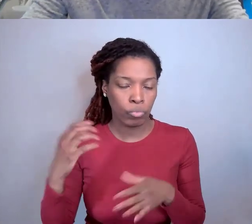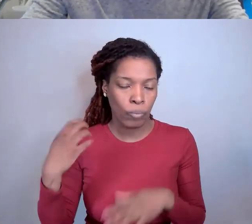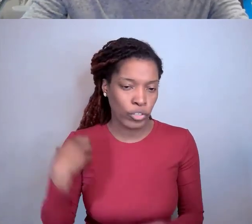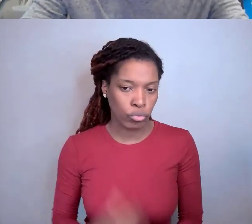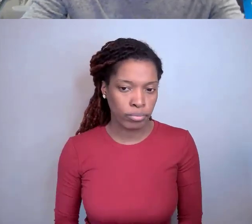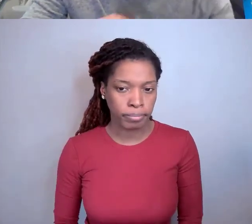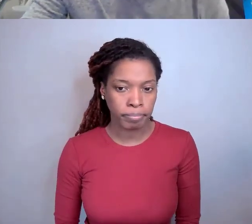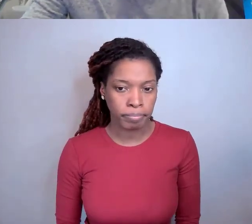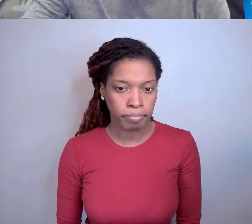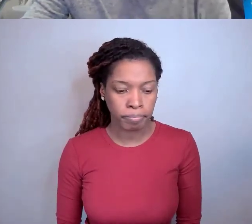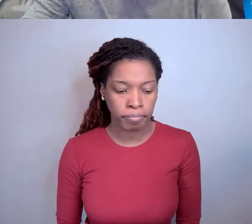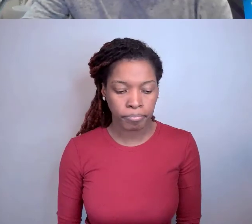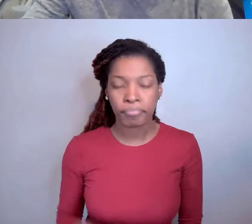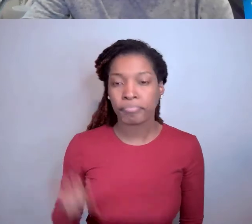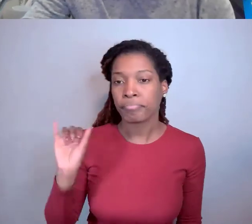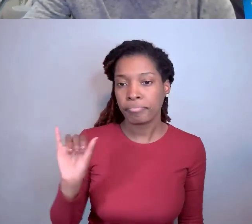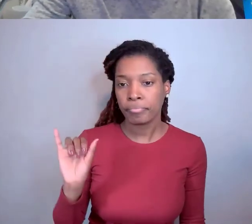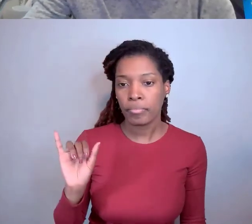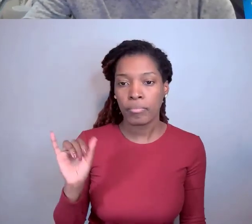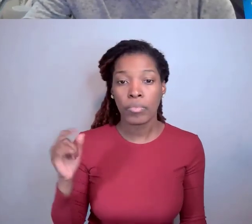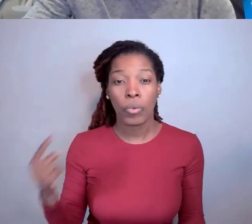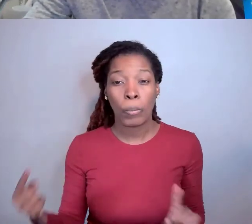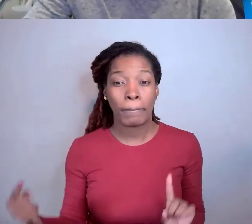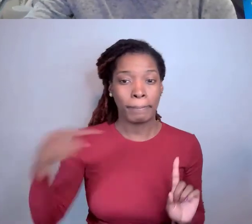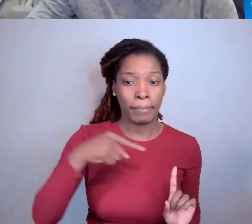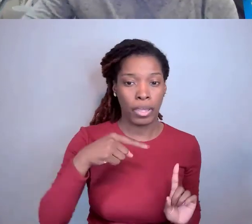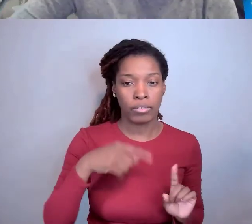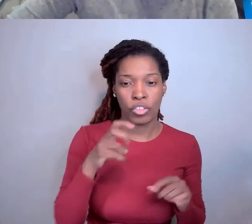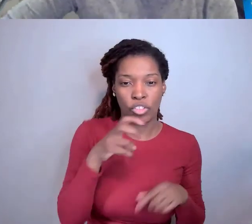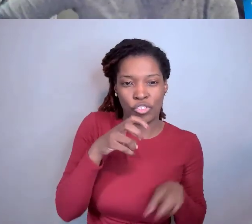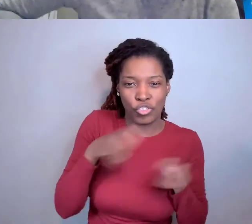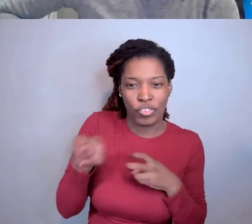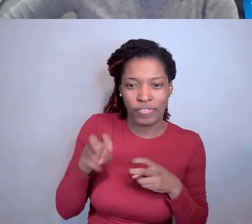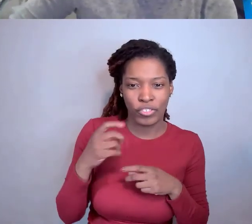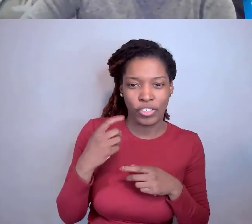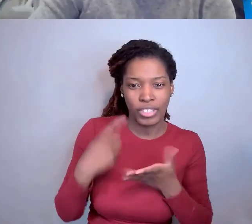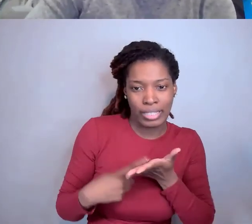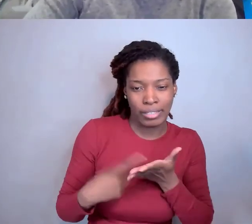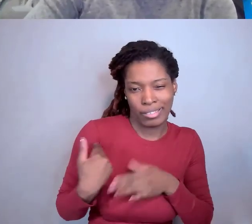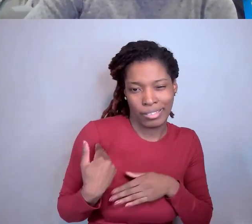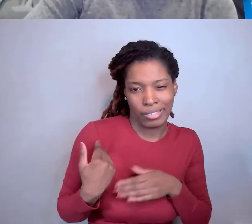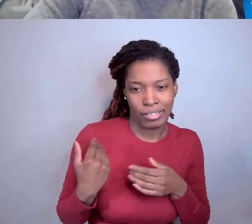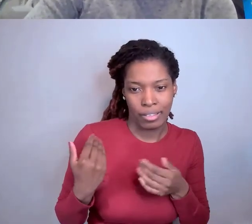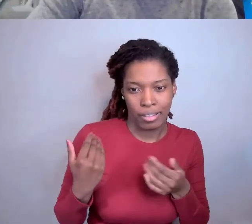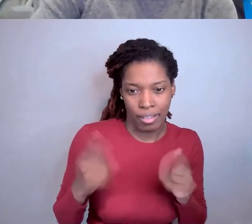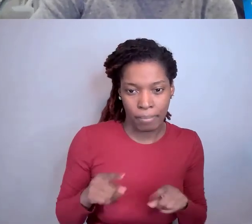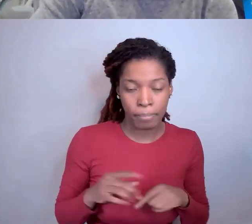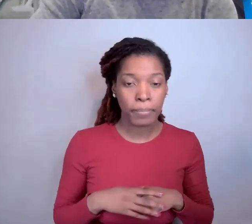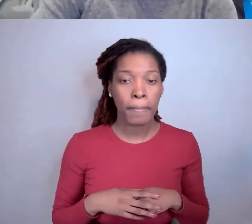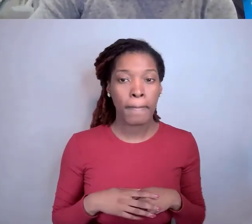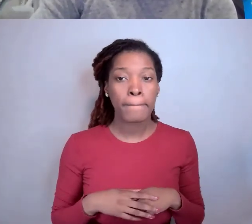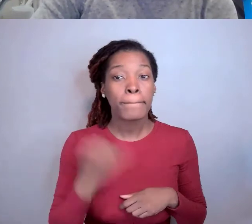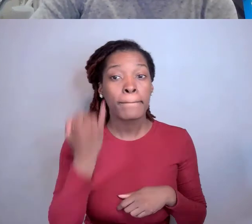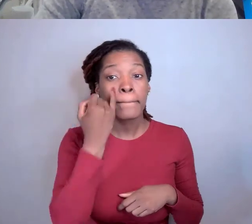Kristin Ta: In going back to the transfer discussion we're just having, so if an invention is included on the final invention statement,